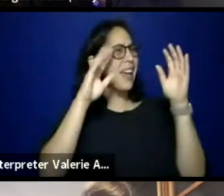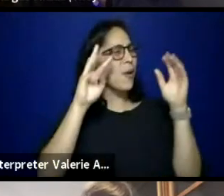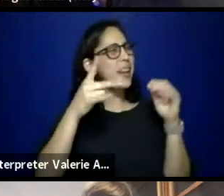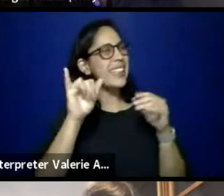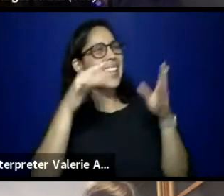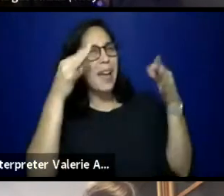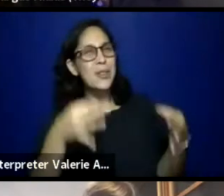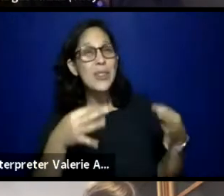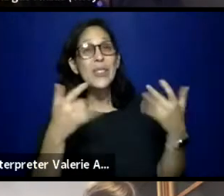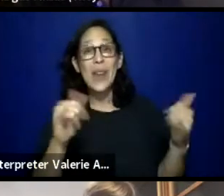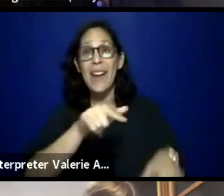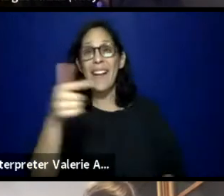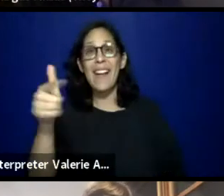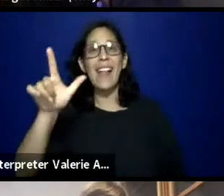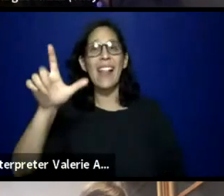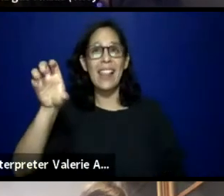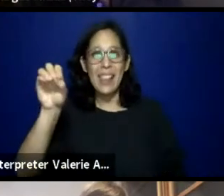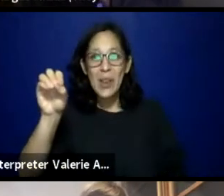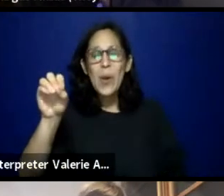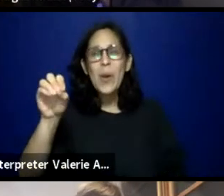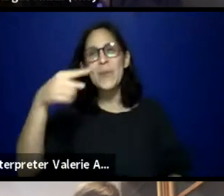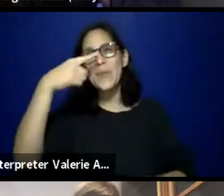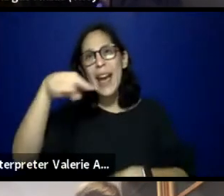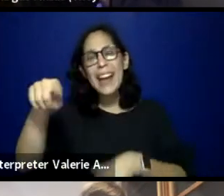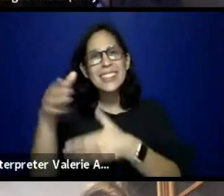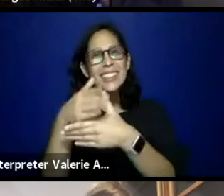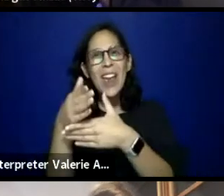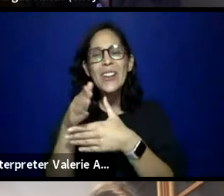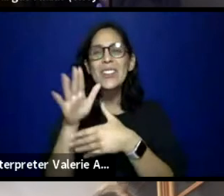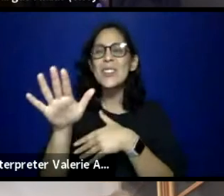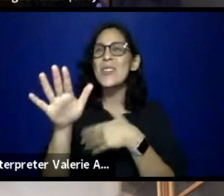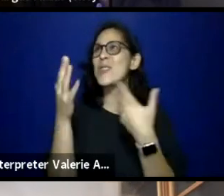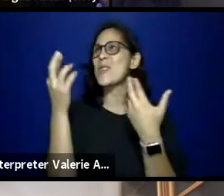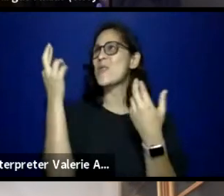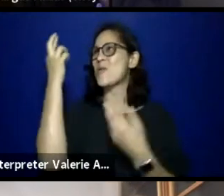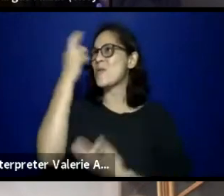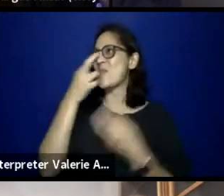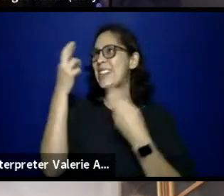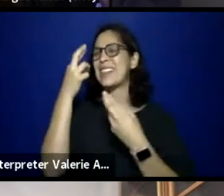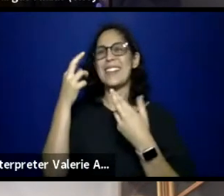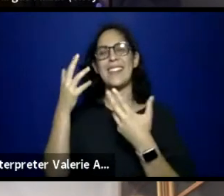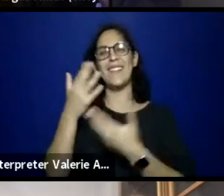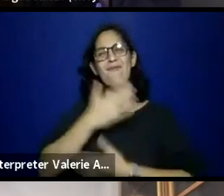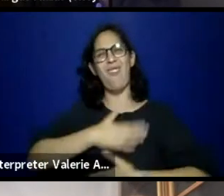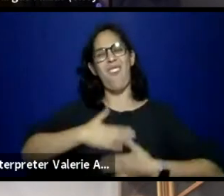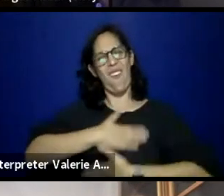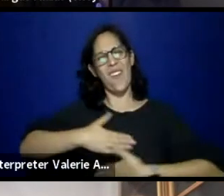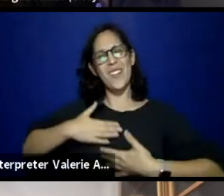Tell us why, one reason why you are happy to work with ITM.